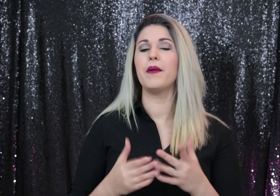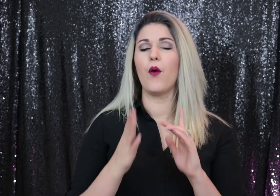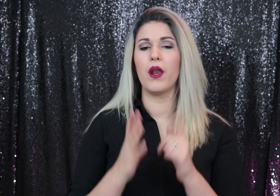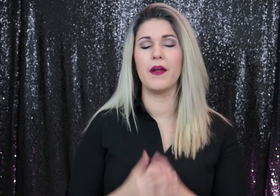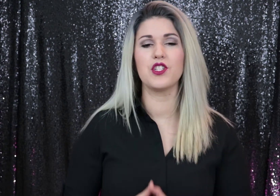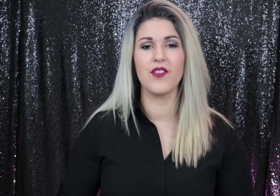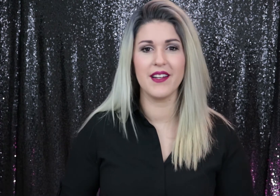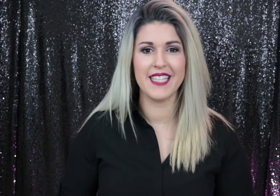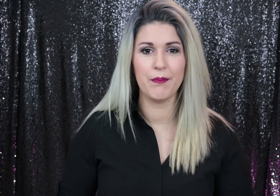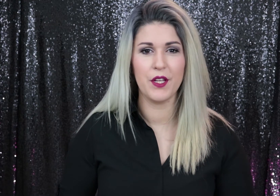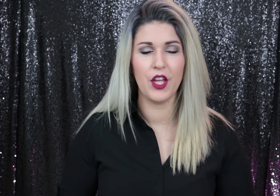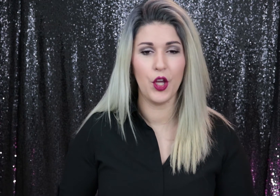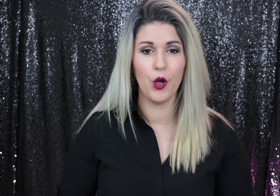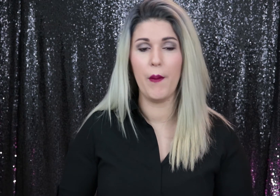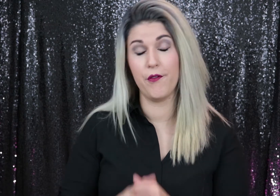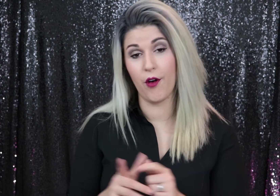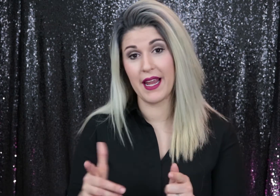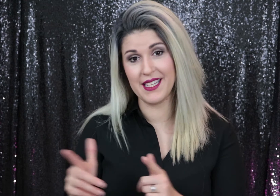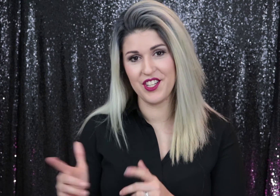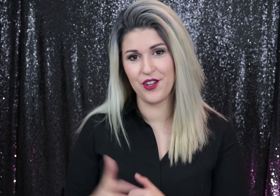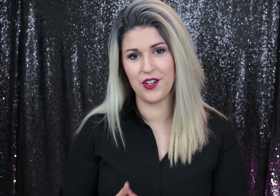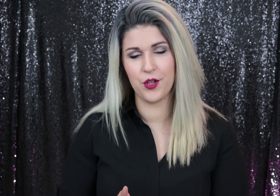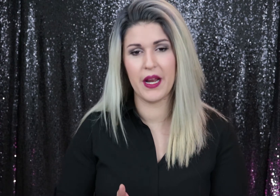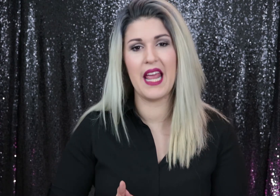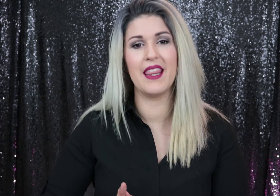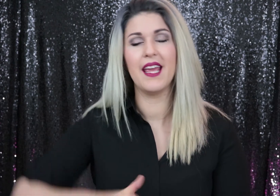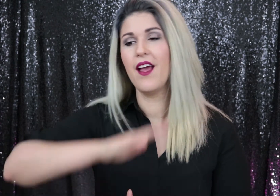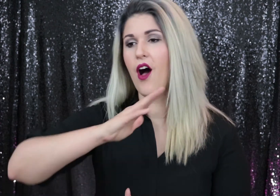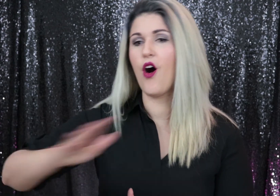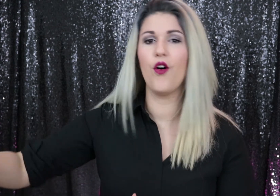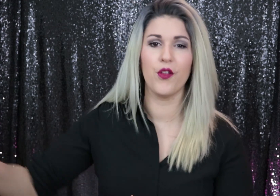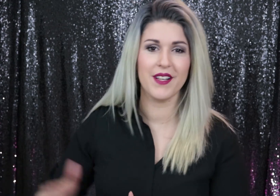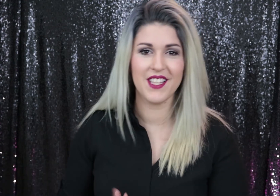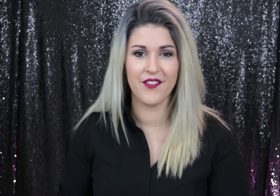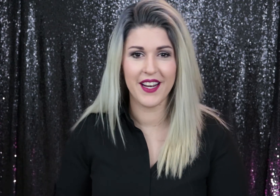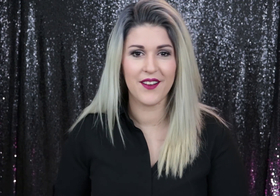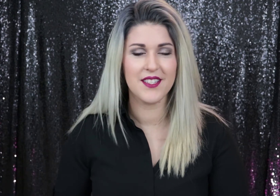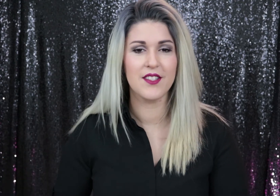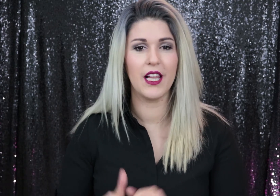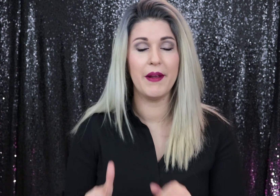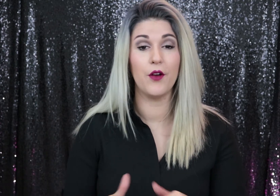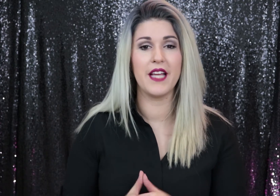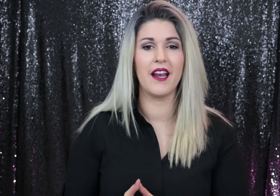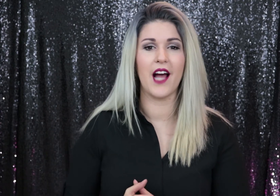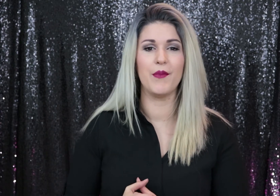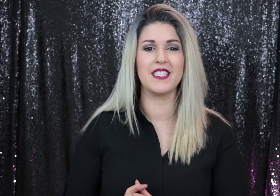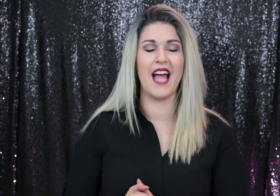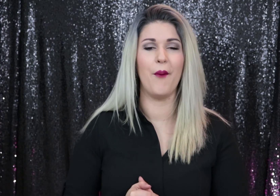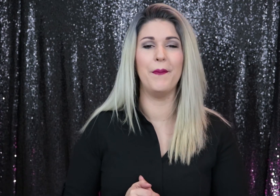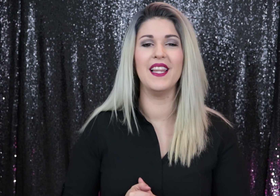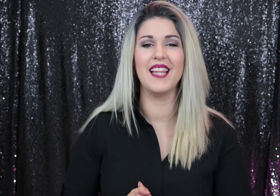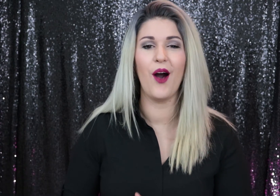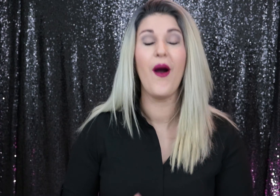but I want to make sure that it's helping you before I continue to do it. In all the rest of the videos. So let me know down in the comments down below.